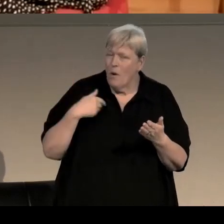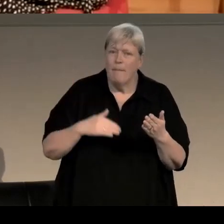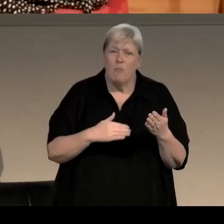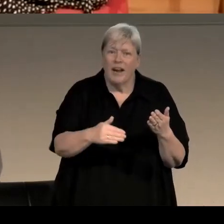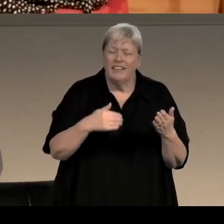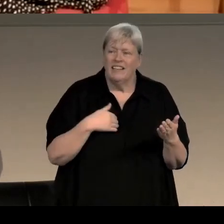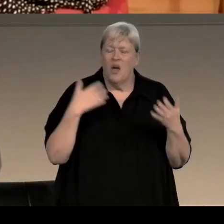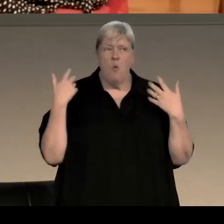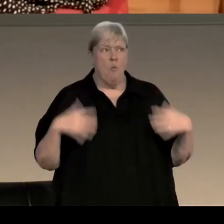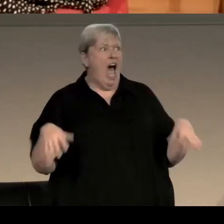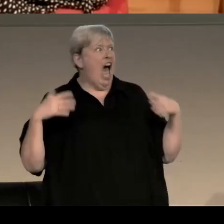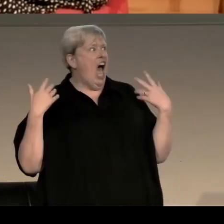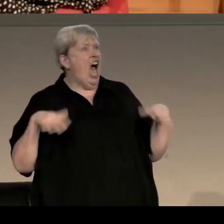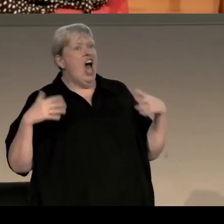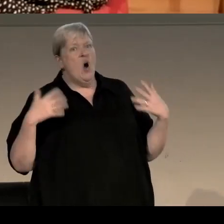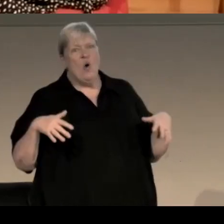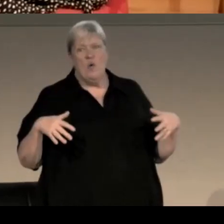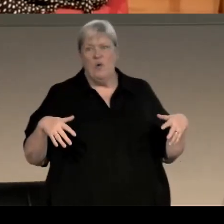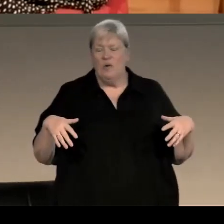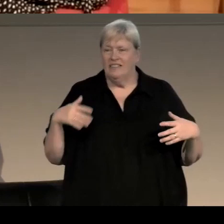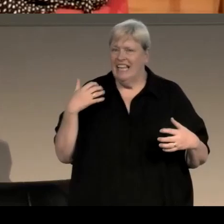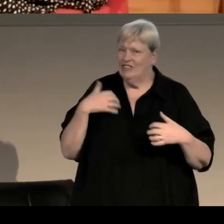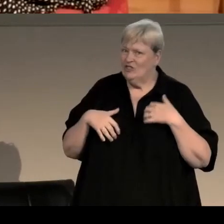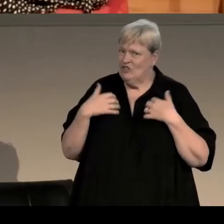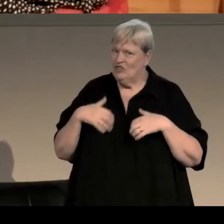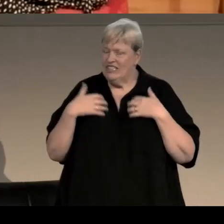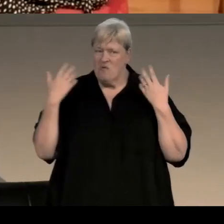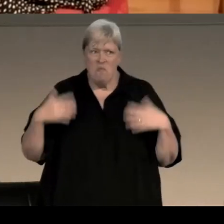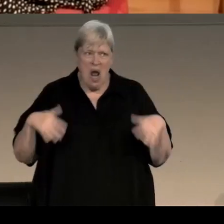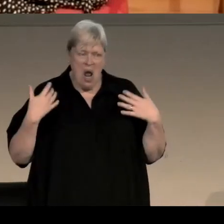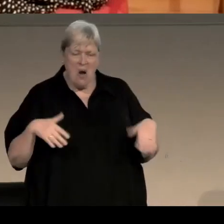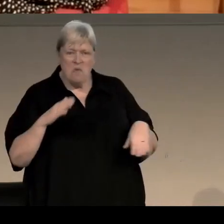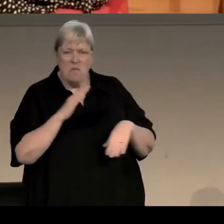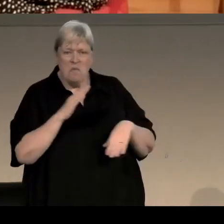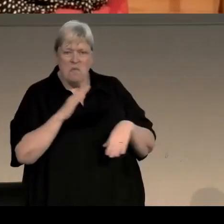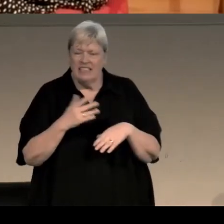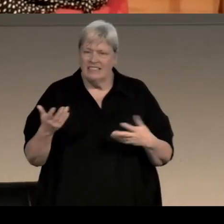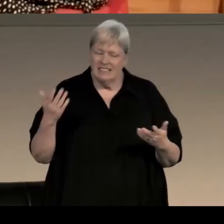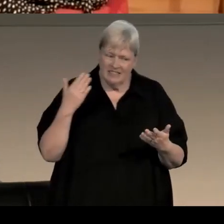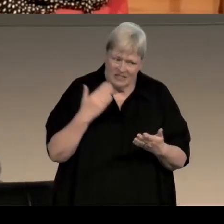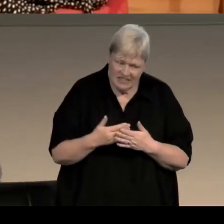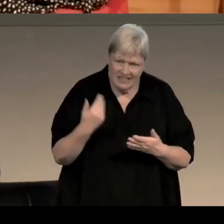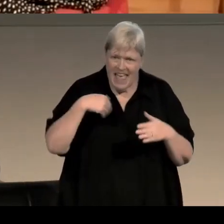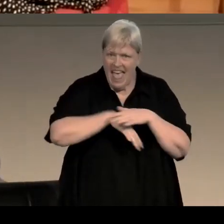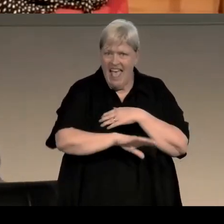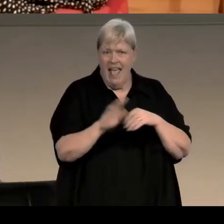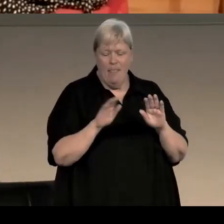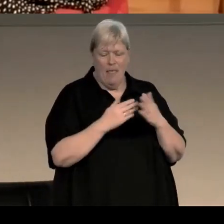Now that's a wow, isn't it? I mean you don't even have to make up stuff like that, that's just a wow moment, so I put that in the next book, just dropped it in in passing,